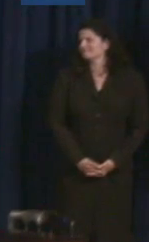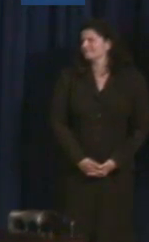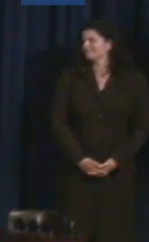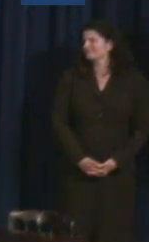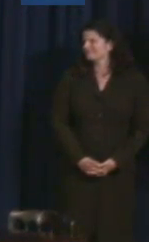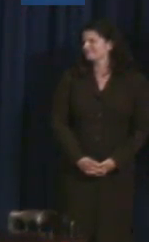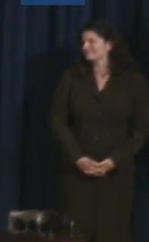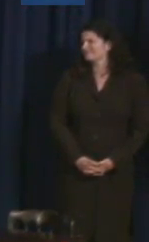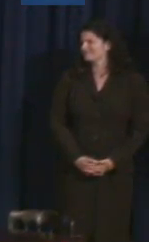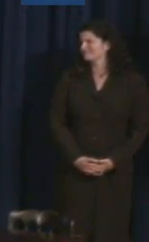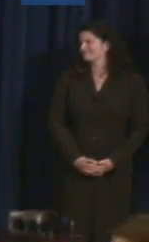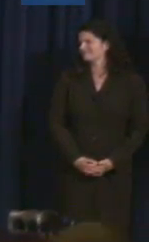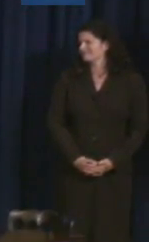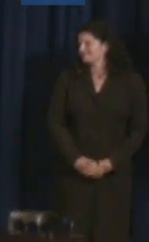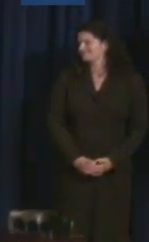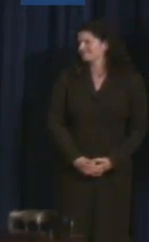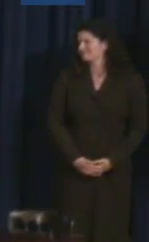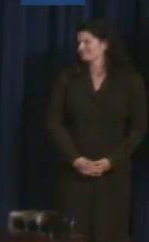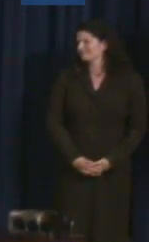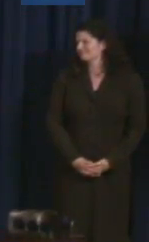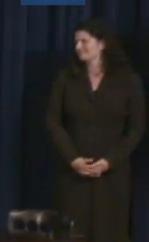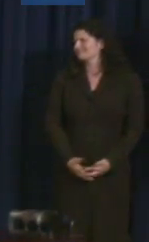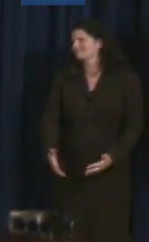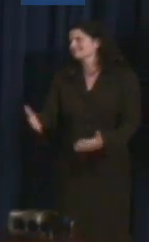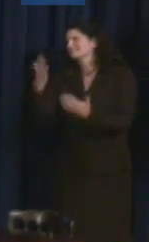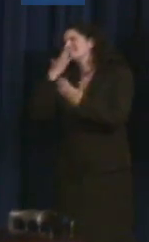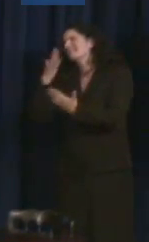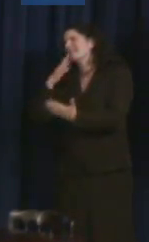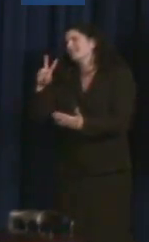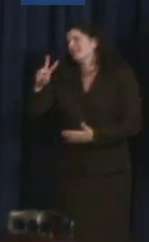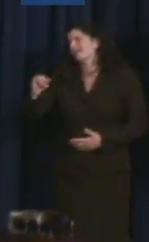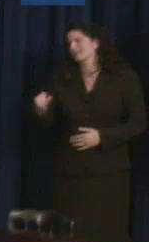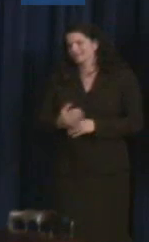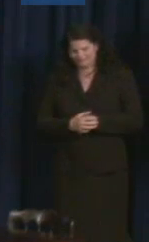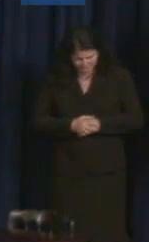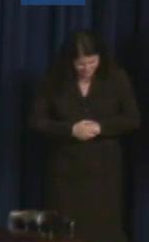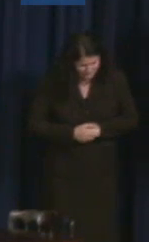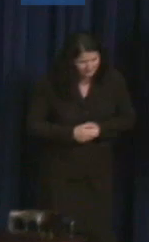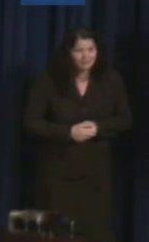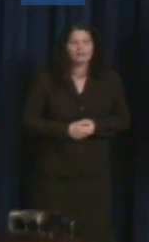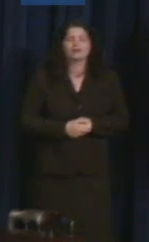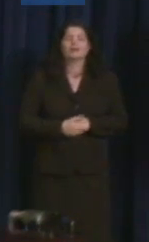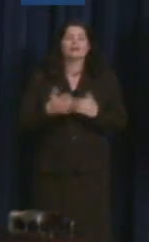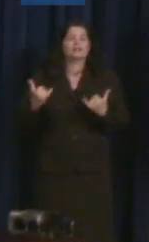Female Speaker: Thank you so much for those words, Valerie. I'd now like to introduce Cecilia Munoz.